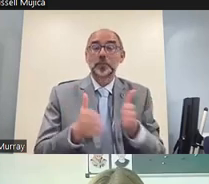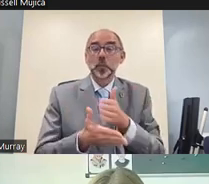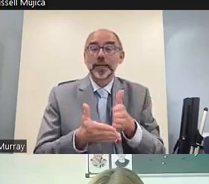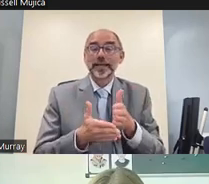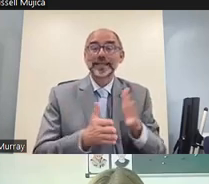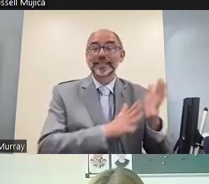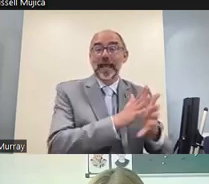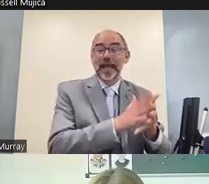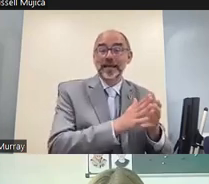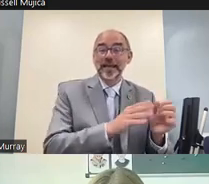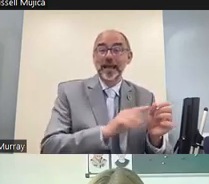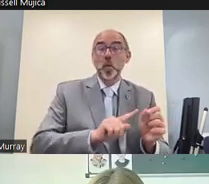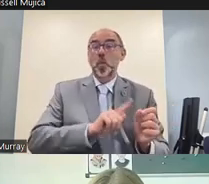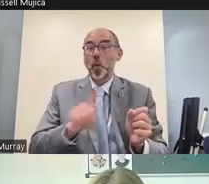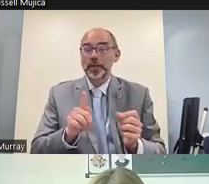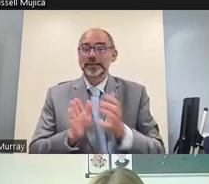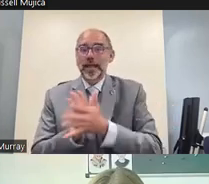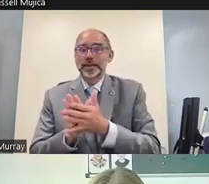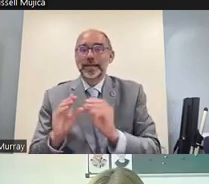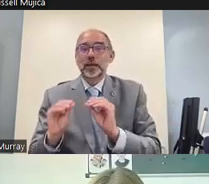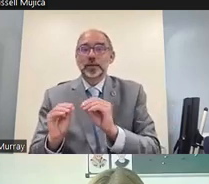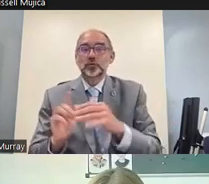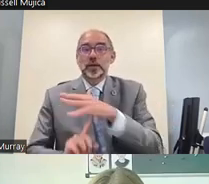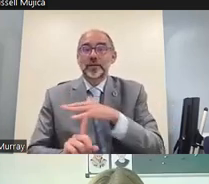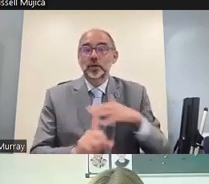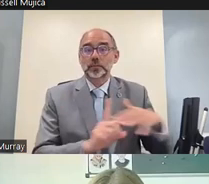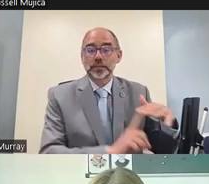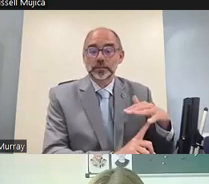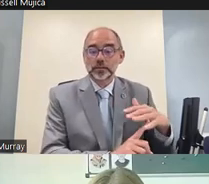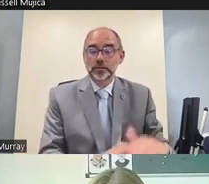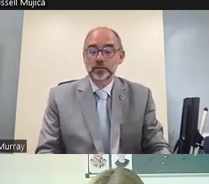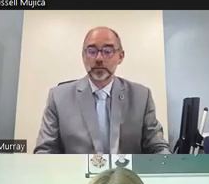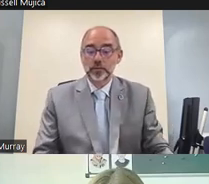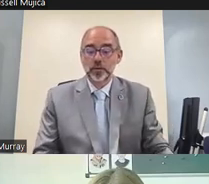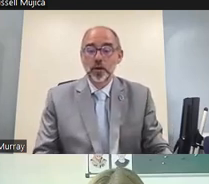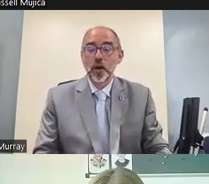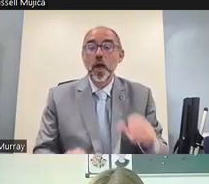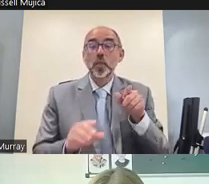mentioned the biggest gap was between signing and non-signing educational environments regardless